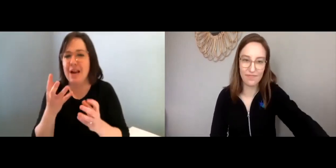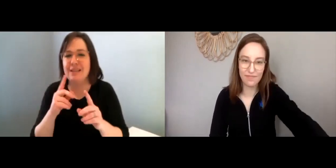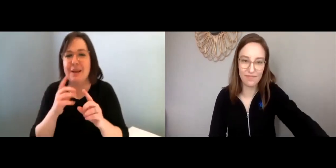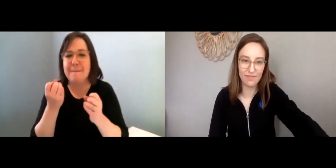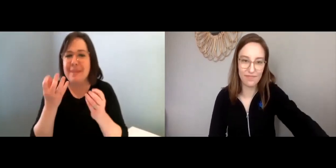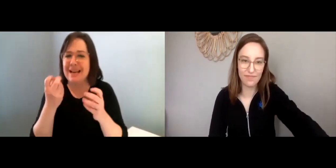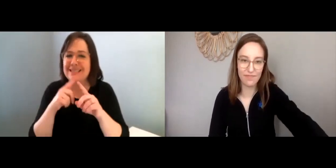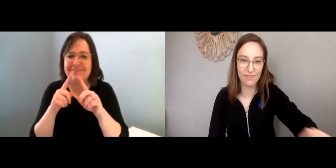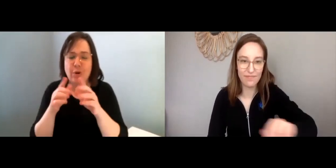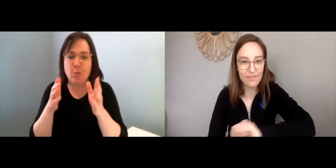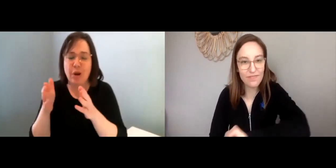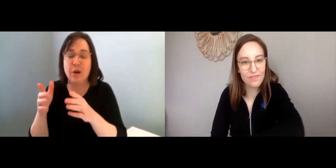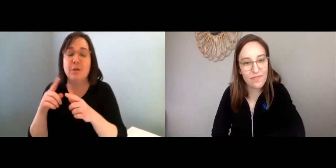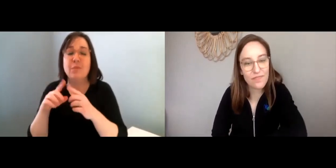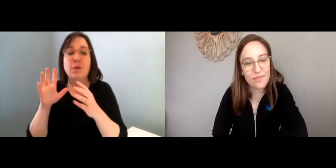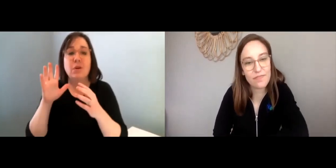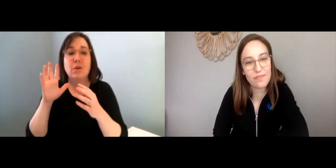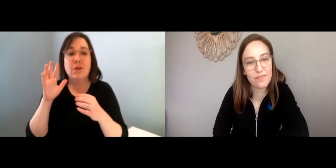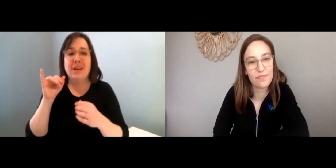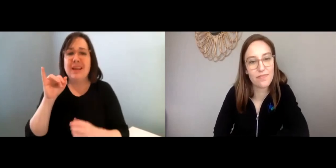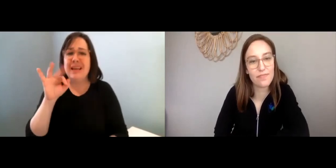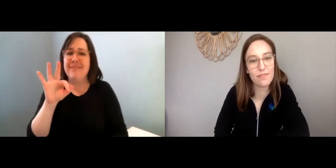So yeah, there are many different ways.